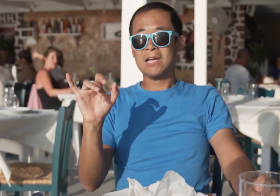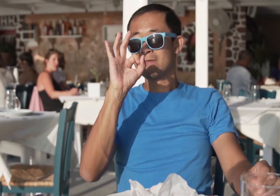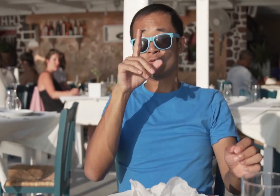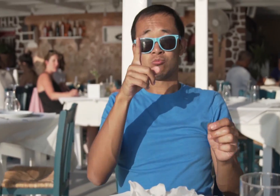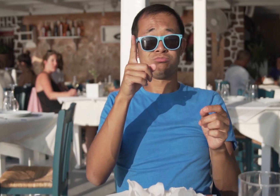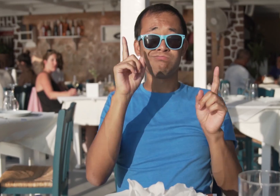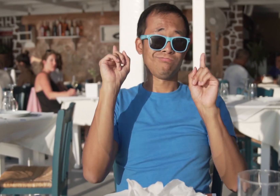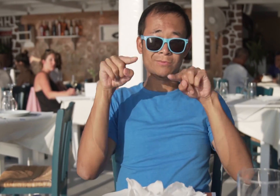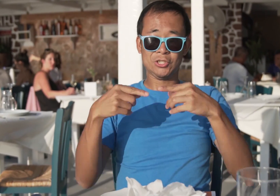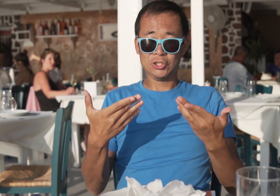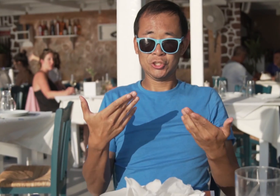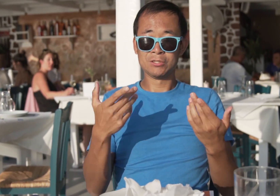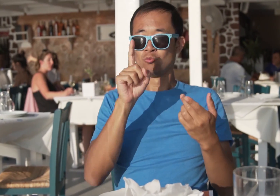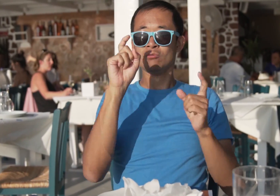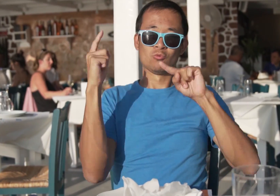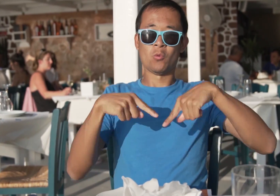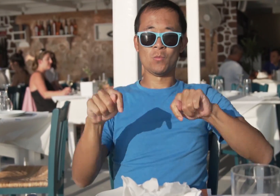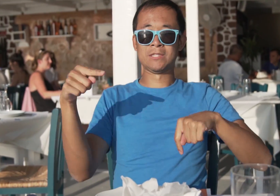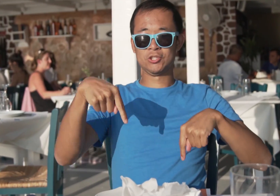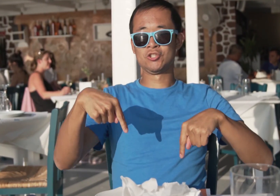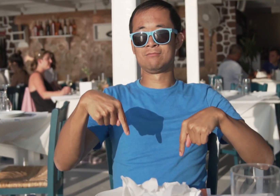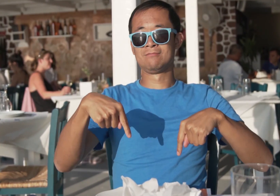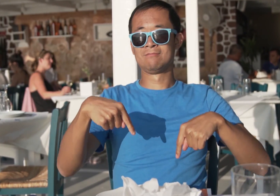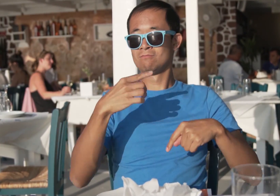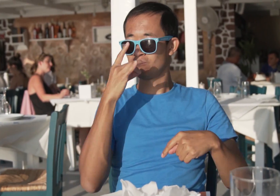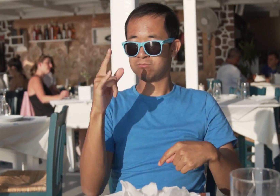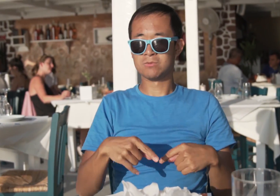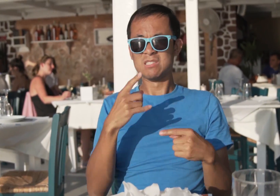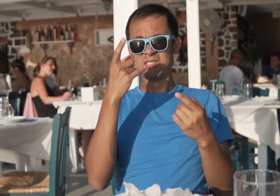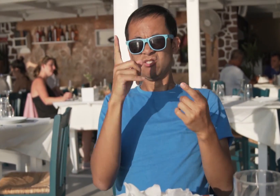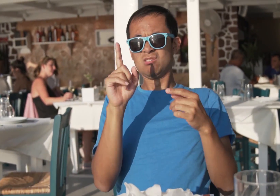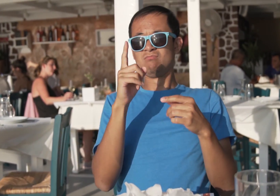If you visit Santorini, you should try this place. The food is really delicious.